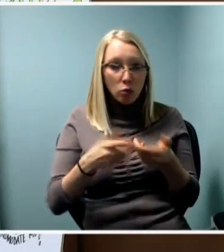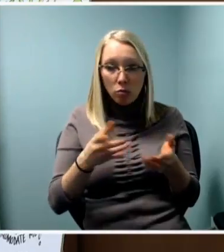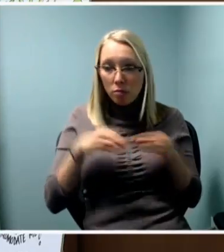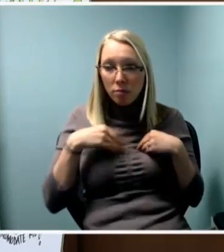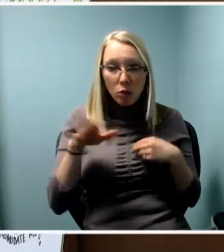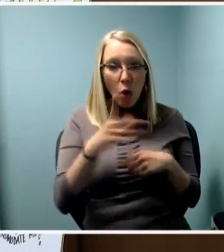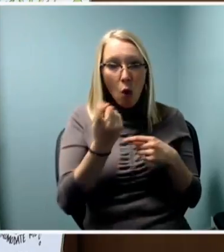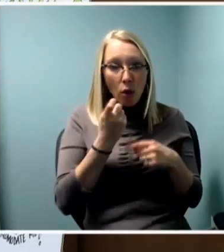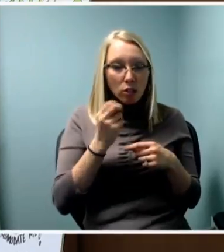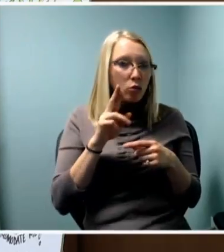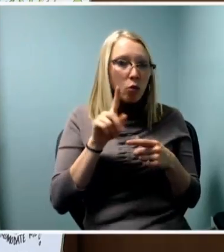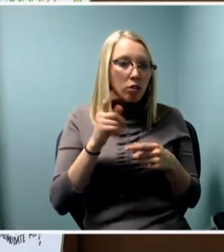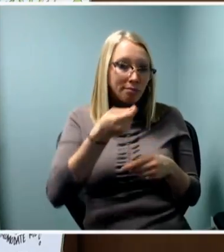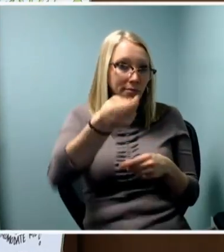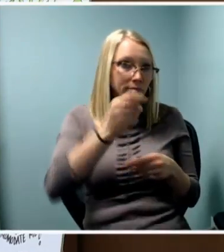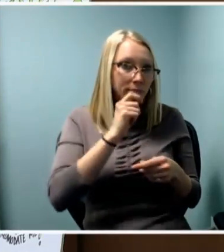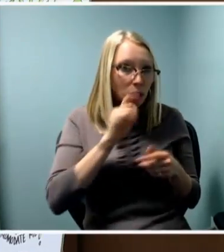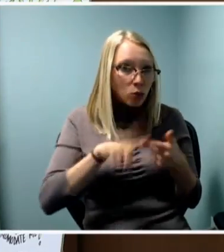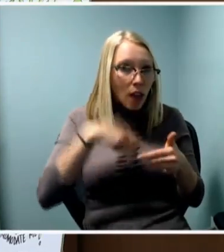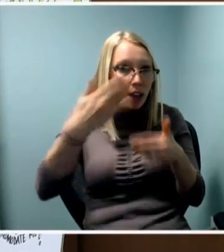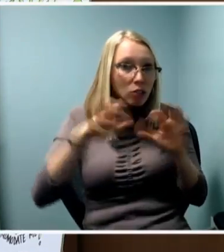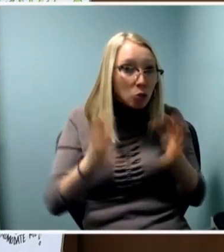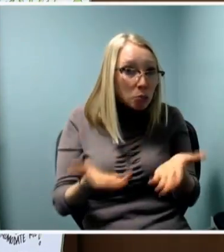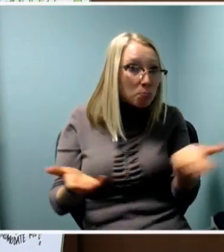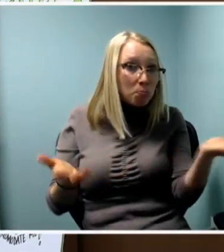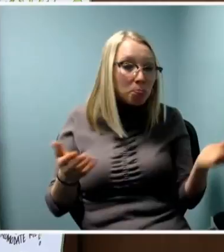Huh? I do want to hand it to [Yoelle].